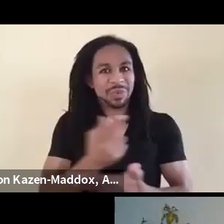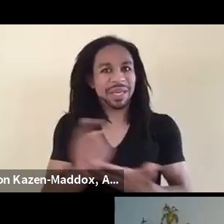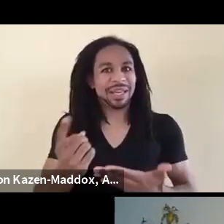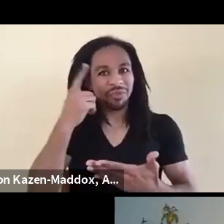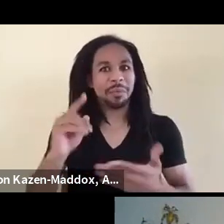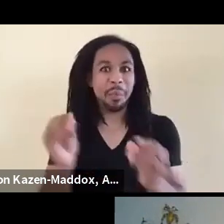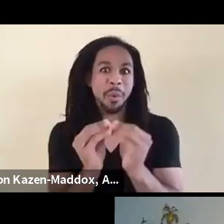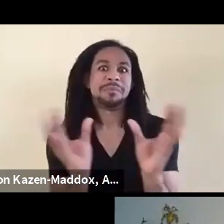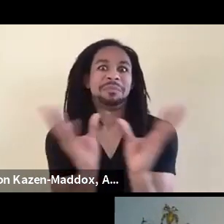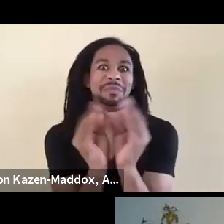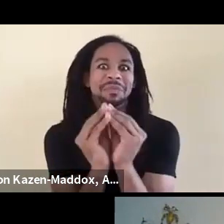Be safe.